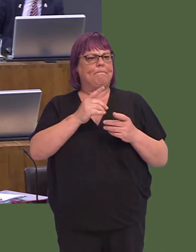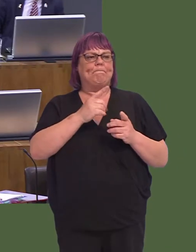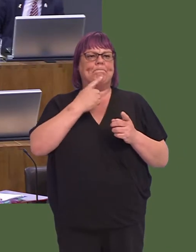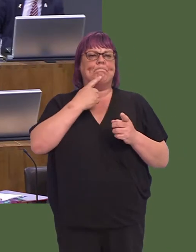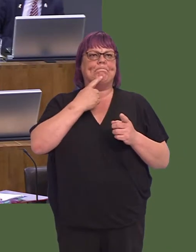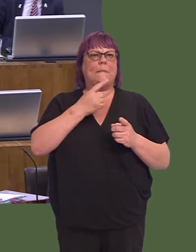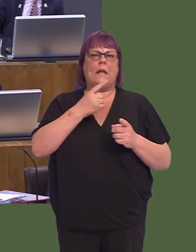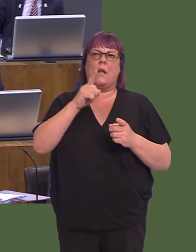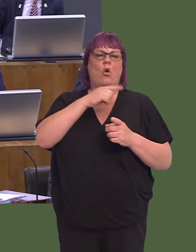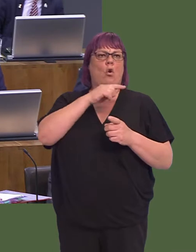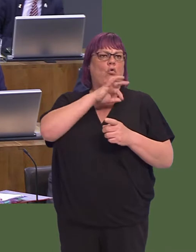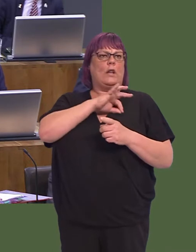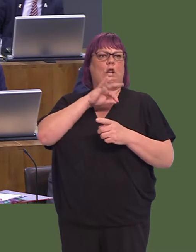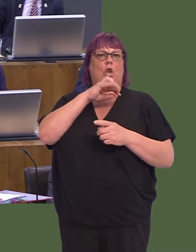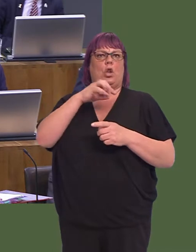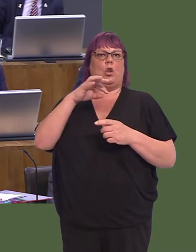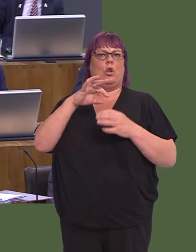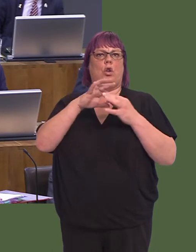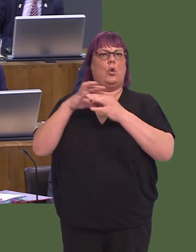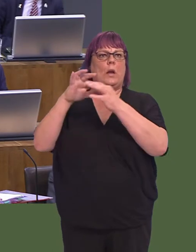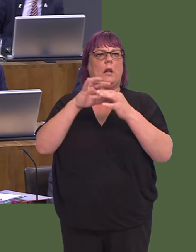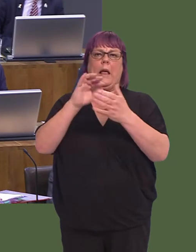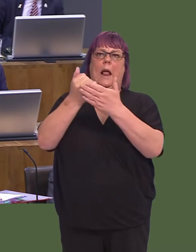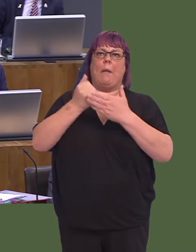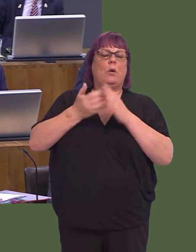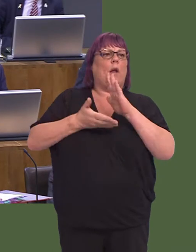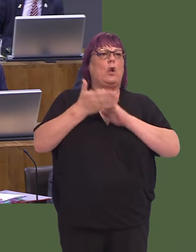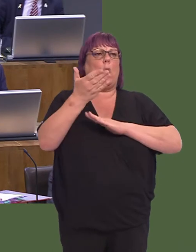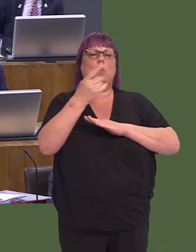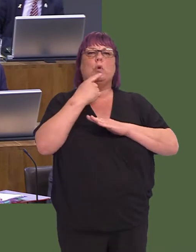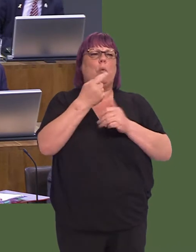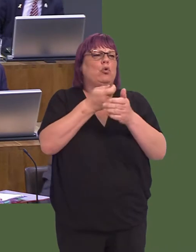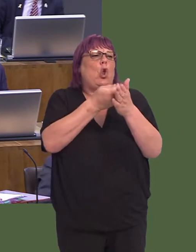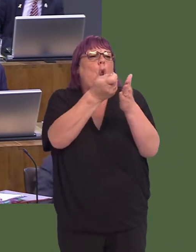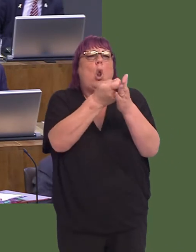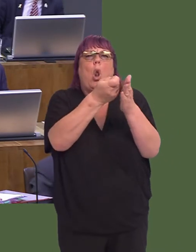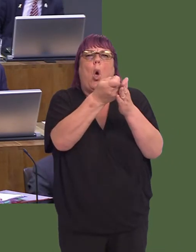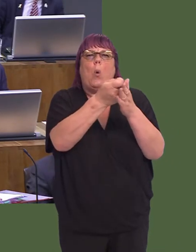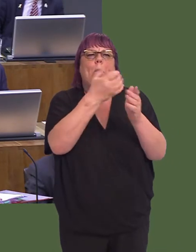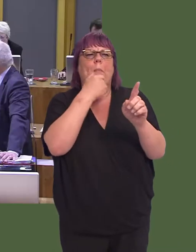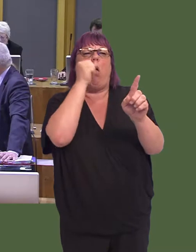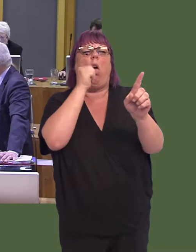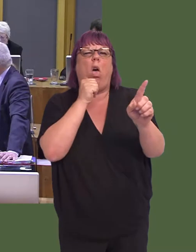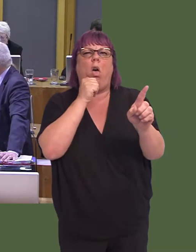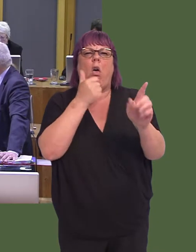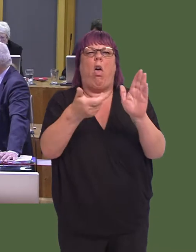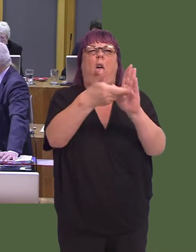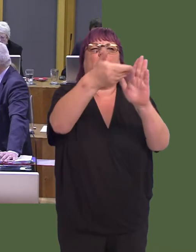the credit unions provide a choice that doesn't involve going to loan sharks. We know that, and we know the financial pressures that have come on people over the last eight